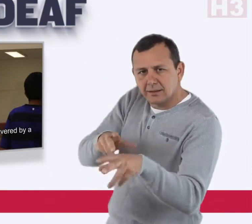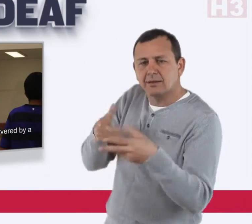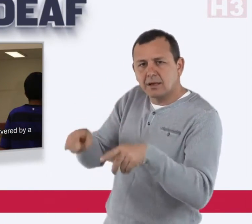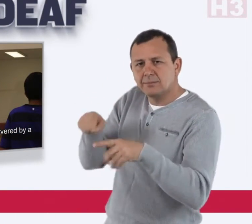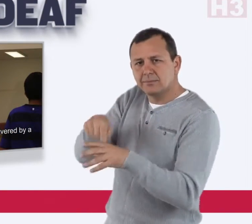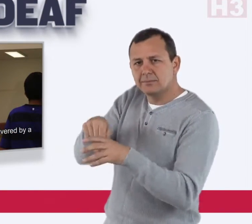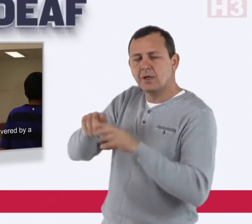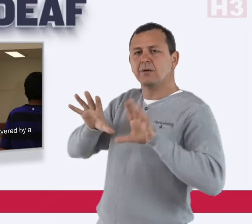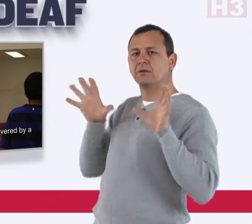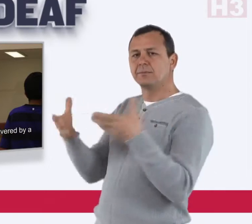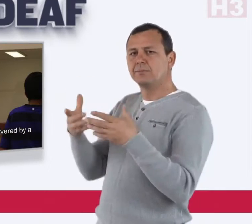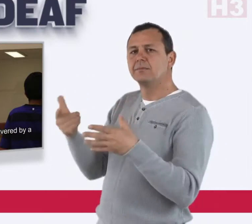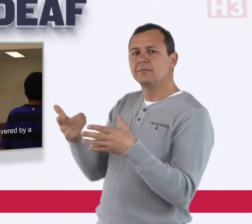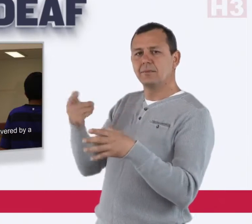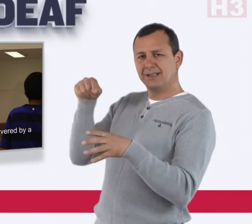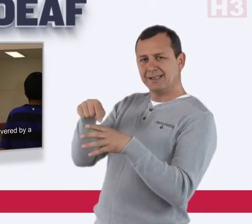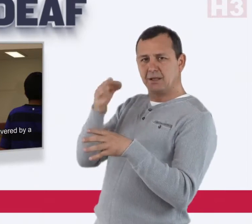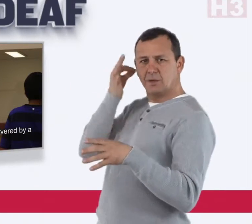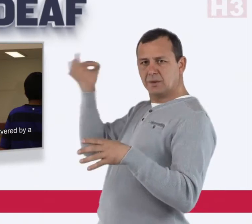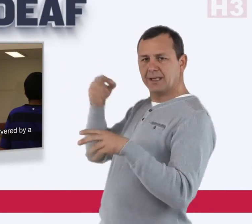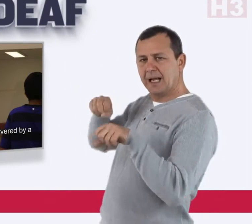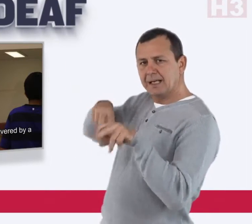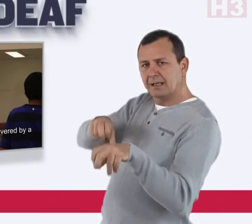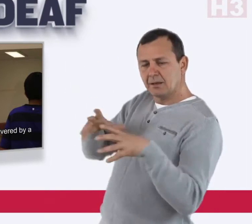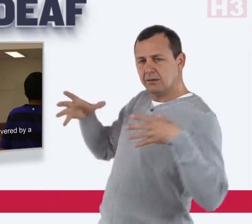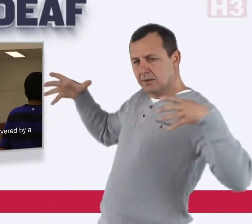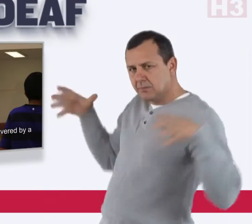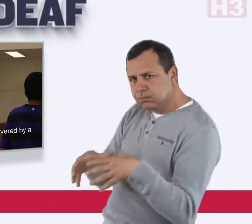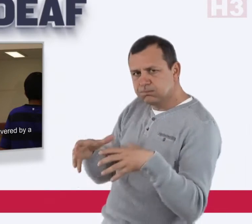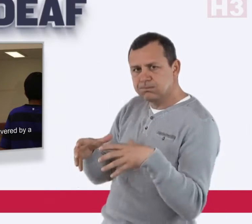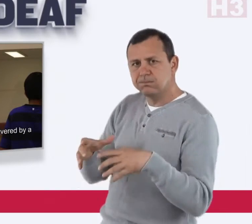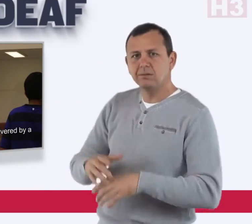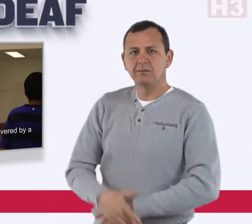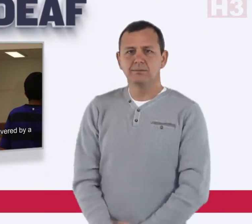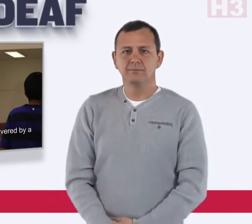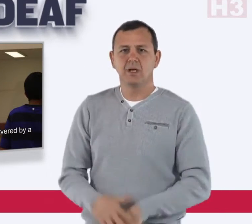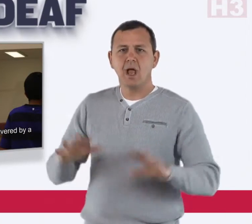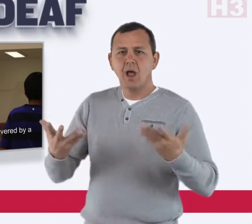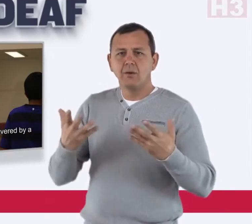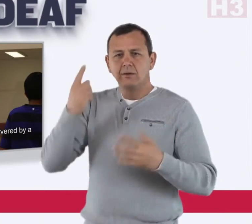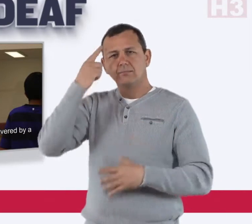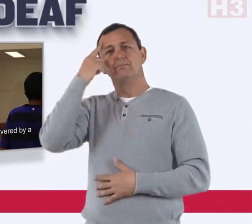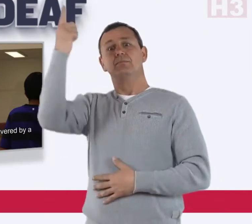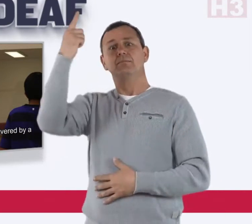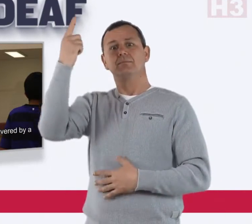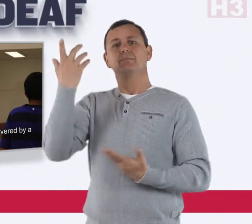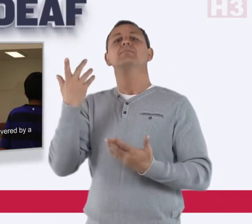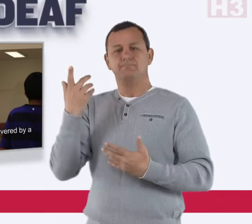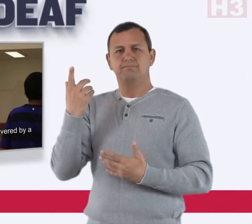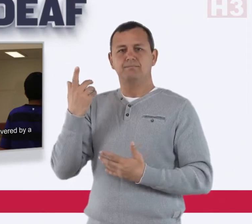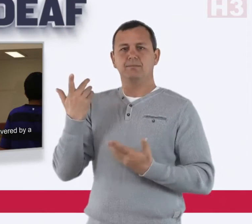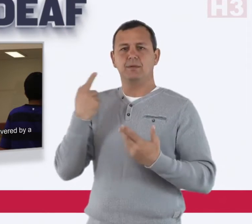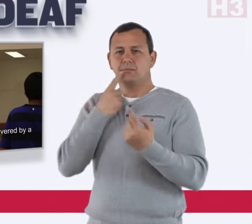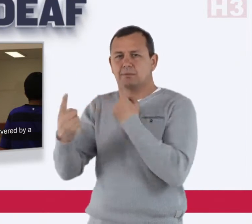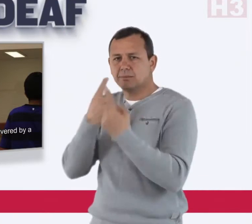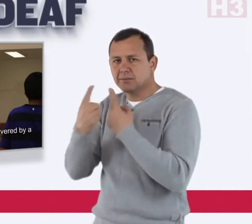athletes in sessions with hearing athletes, and developing